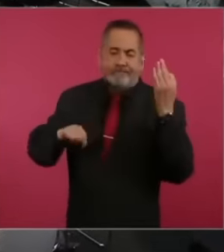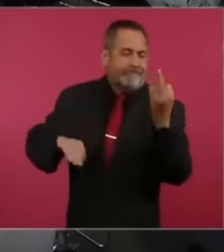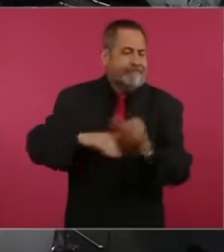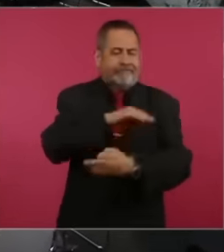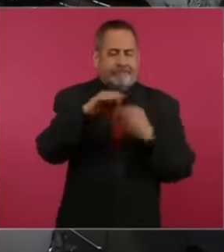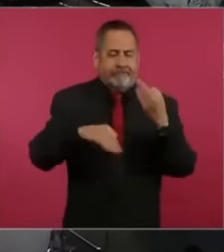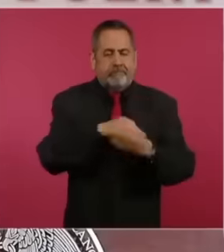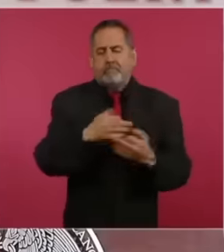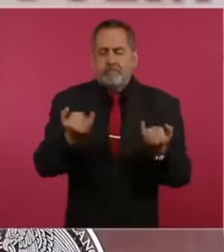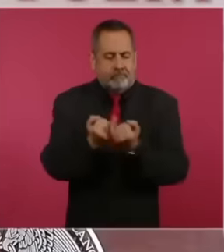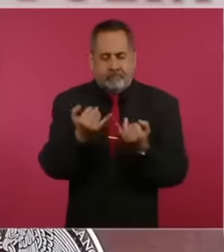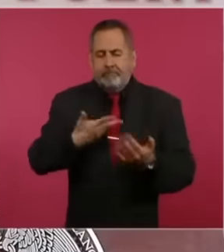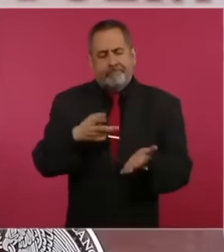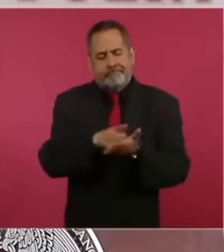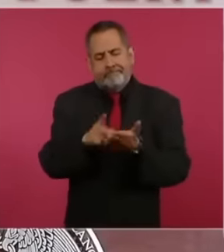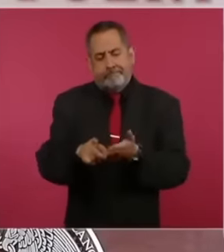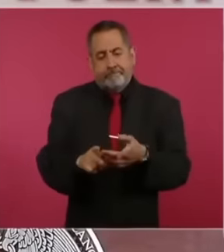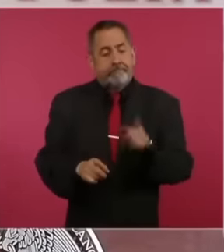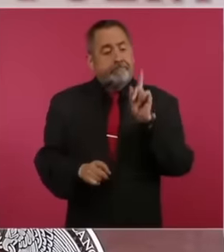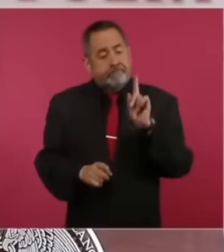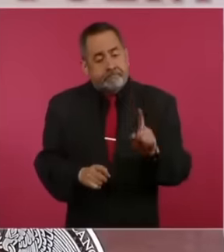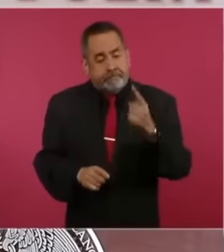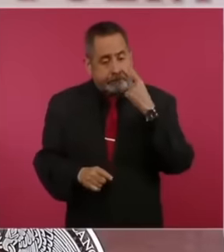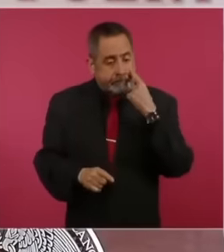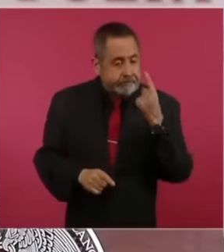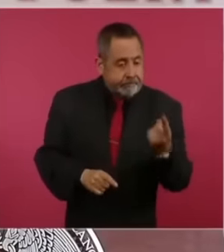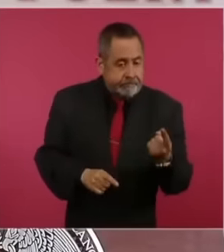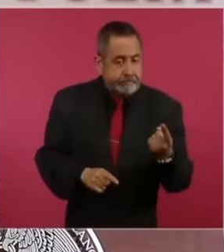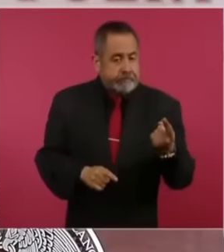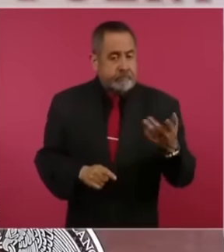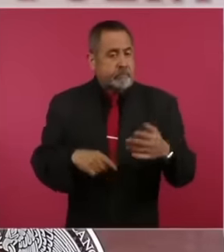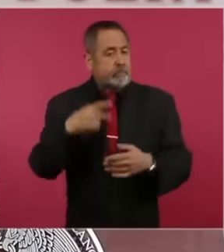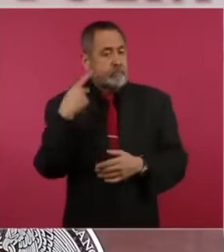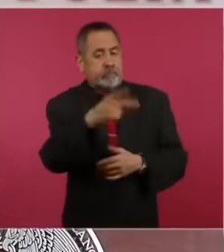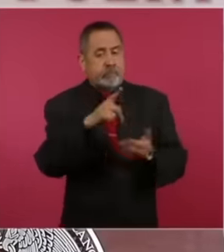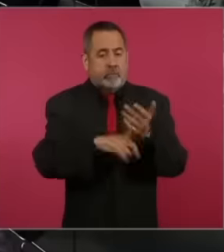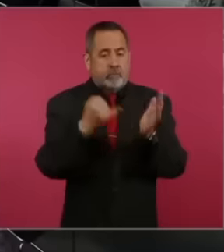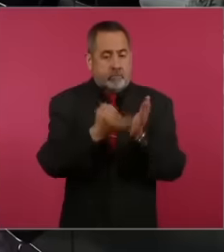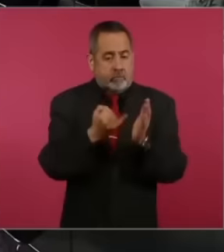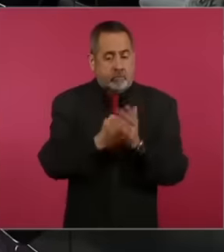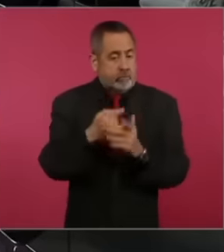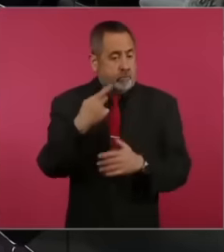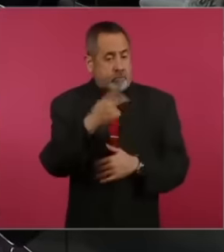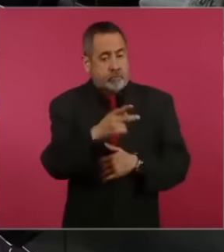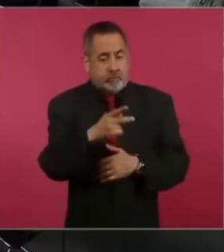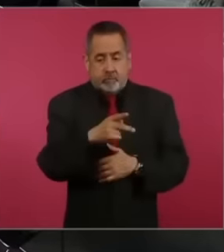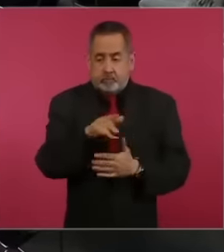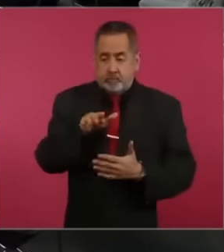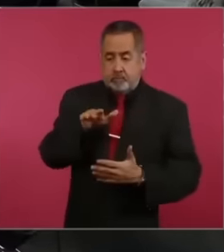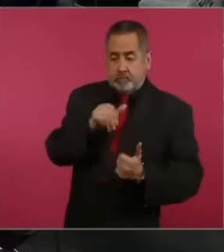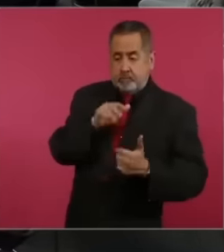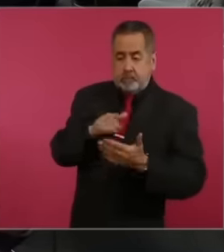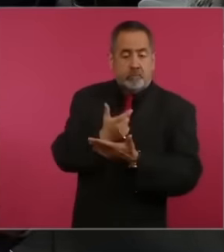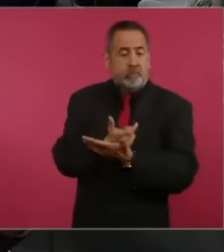right always And when they are their own taxes, if they are taxes withheld from salaries and wages,